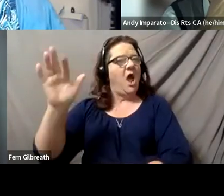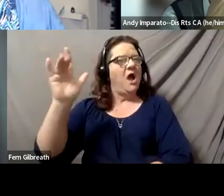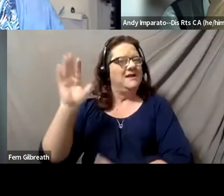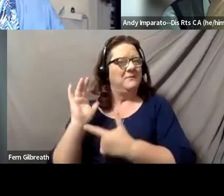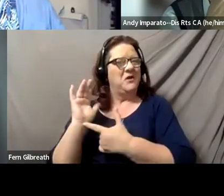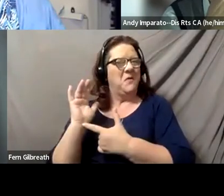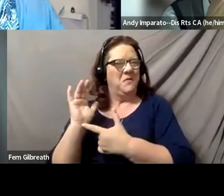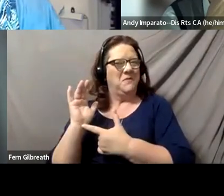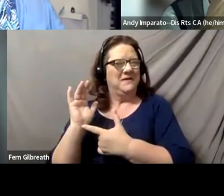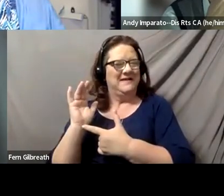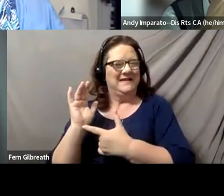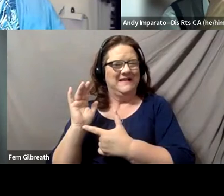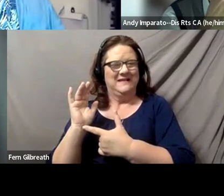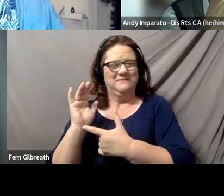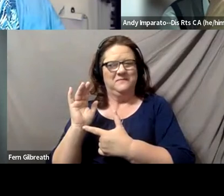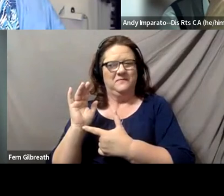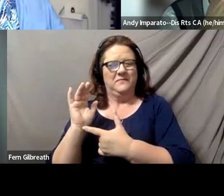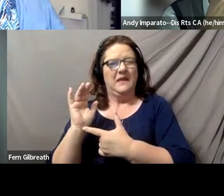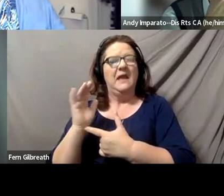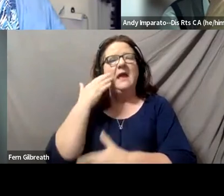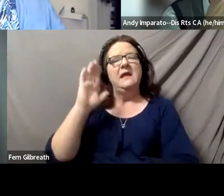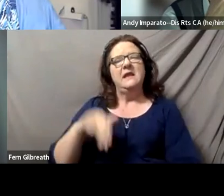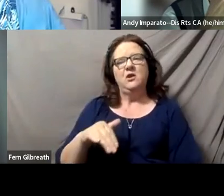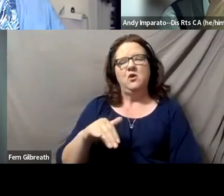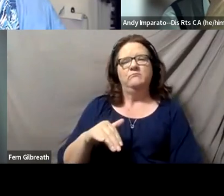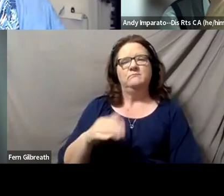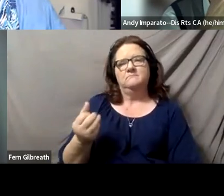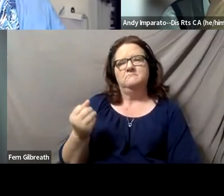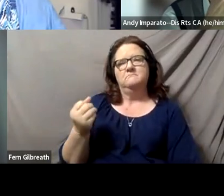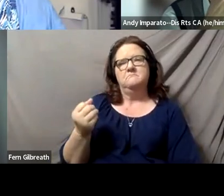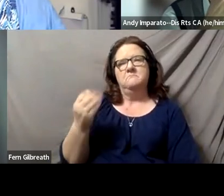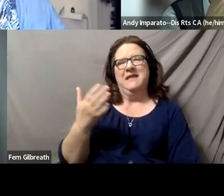And I know that I think a lot has changed in the meantime.